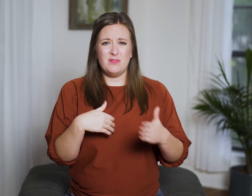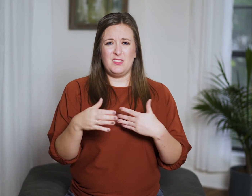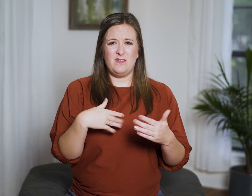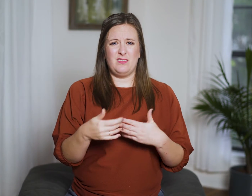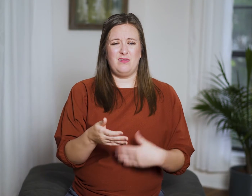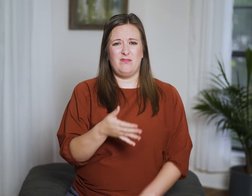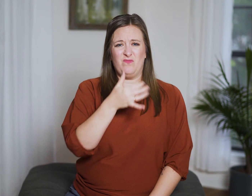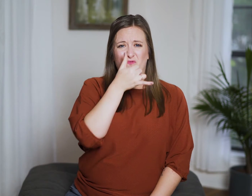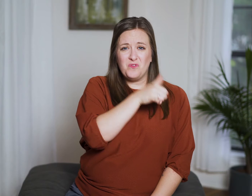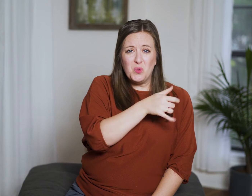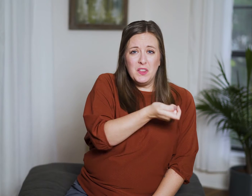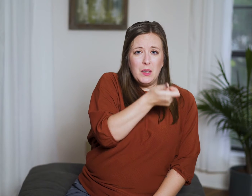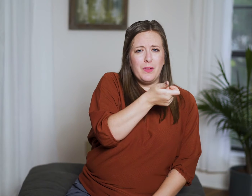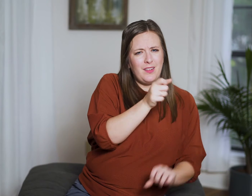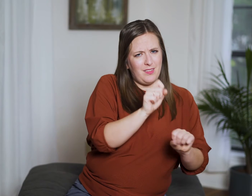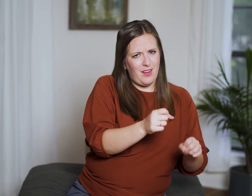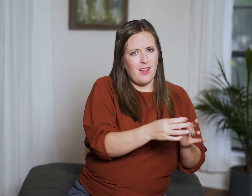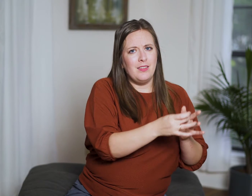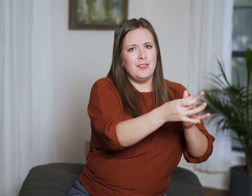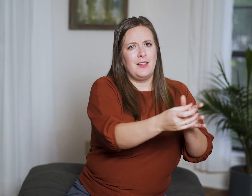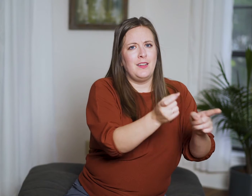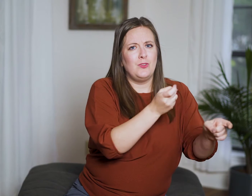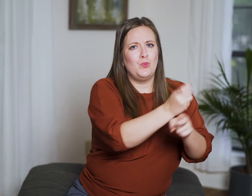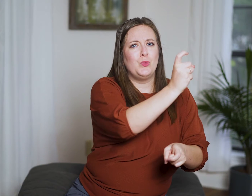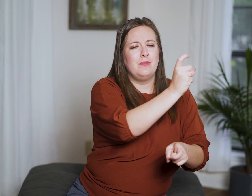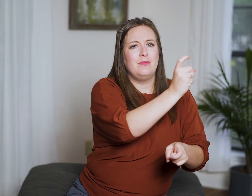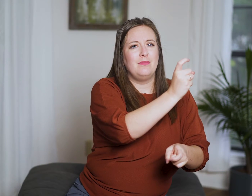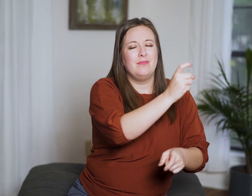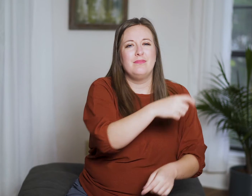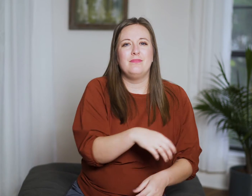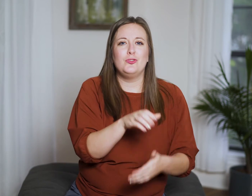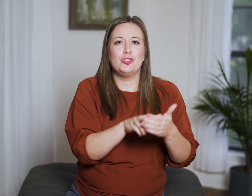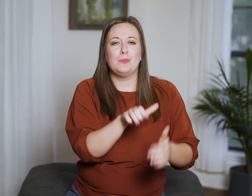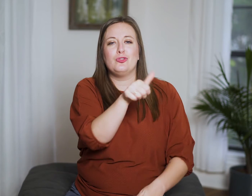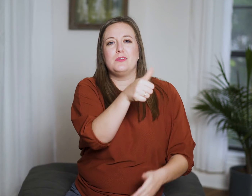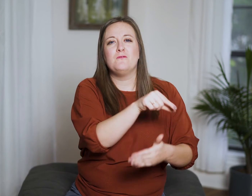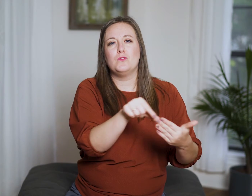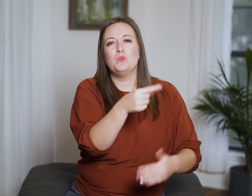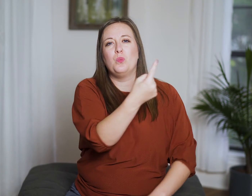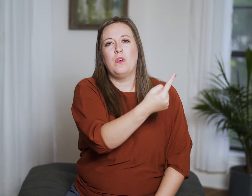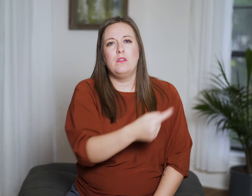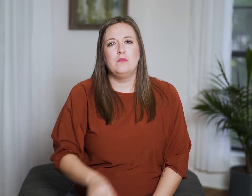Even a little foolishness can lead to ruin (10:1),